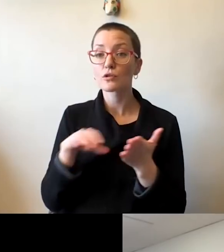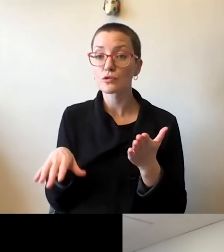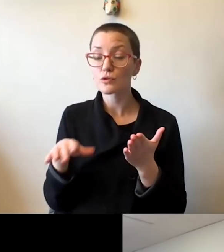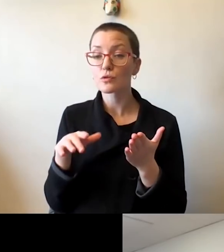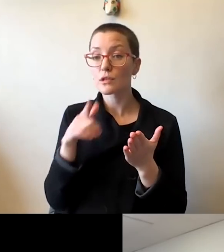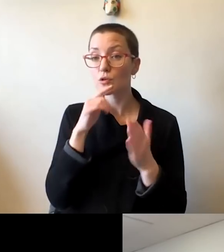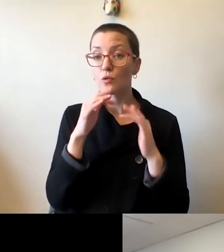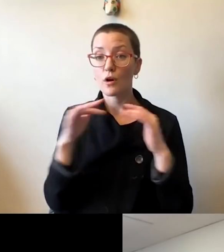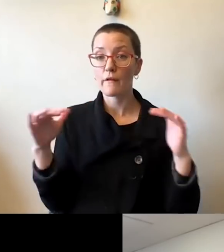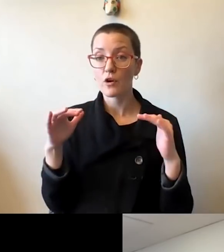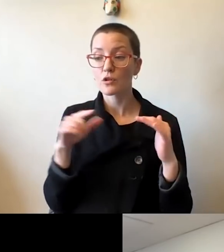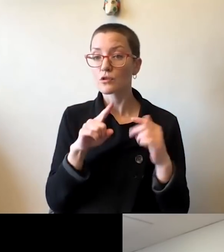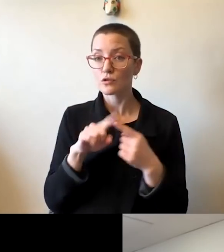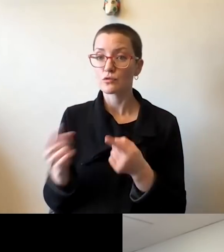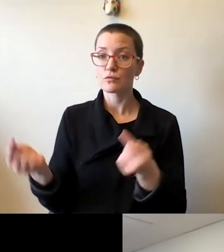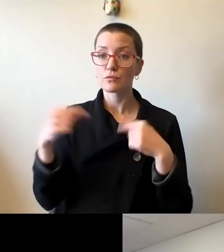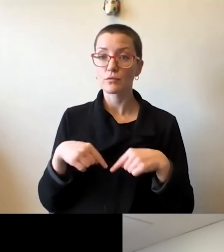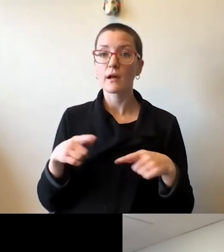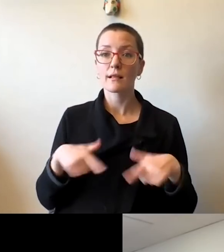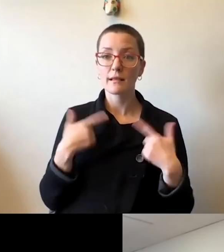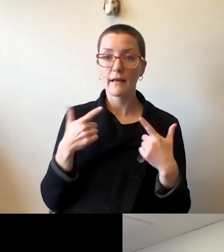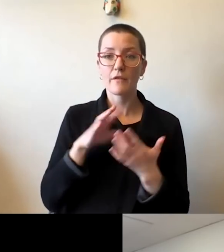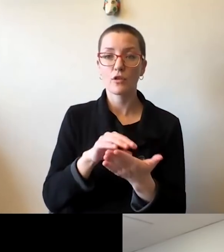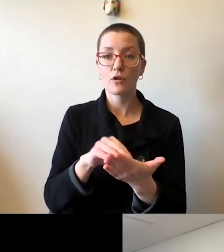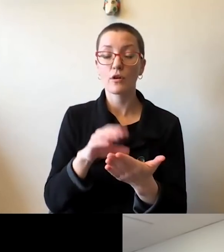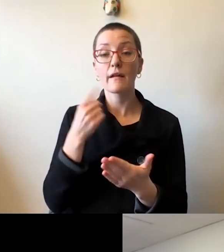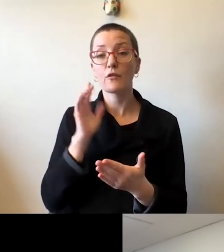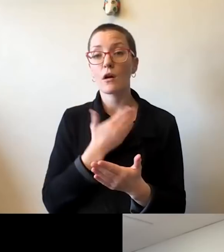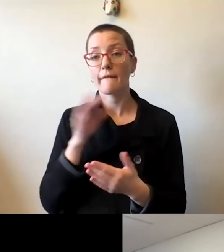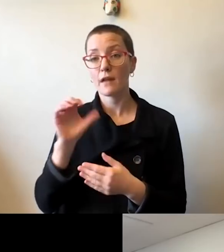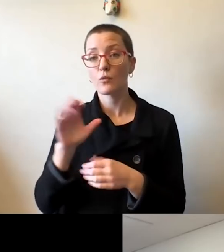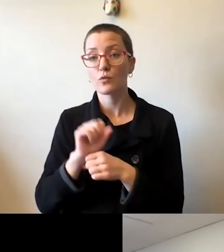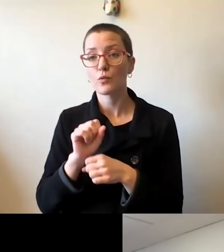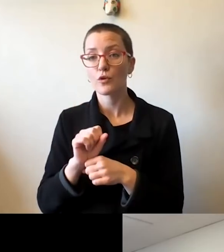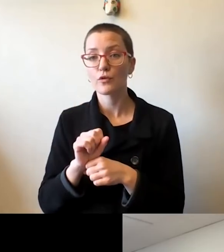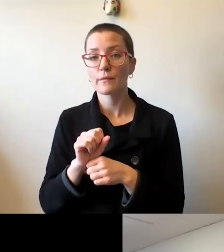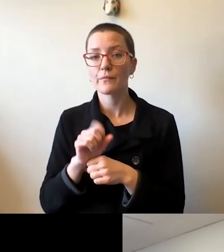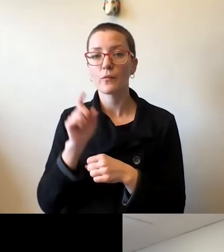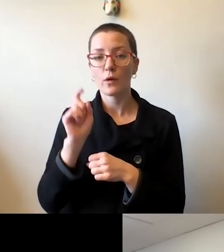and to learn and for our faculty to work. And we have to learn how to disagree